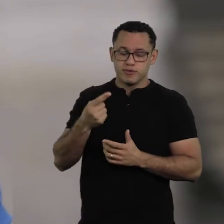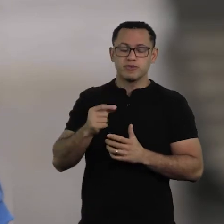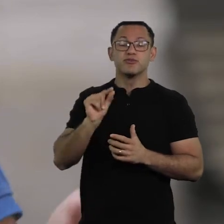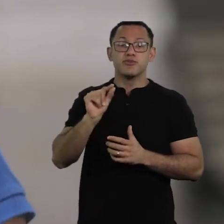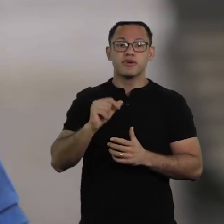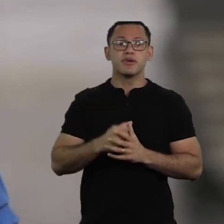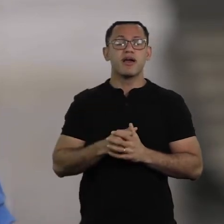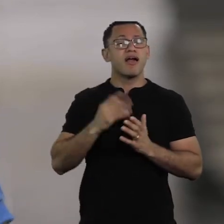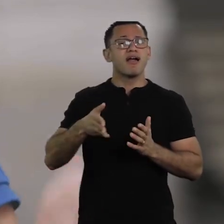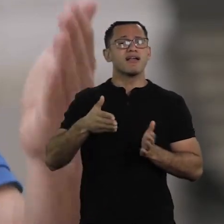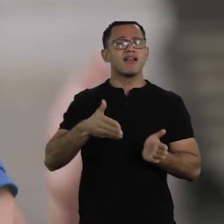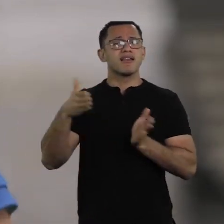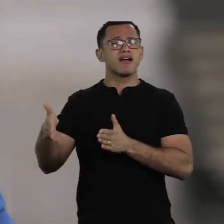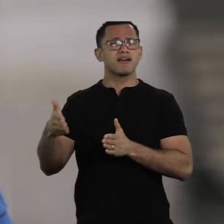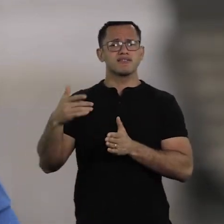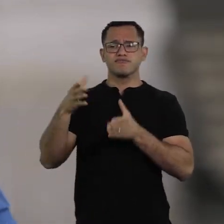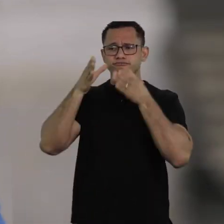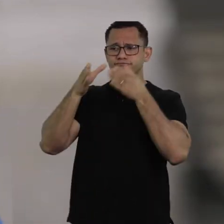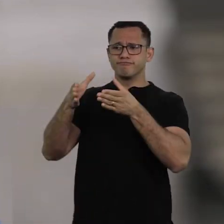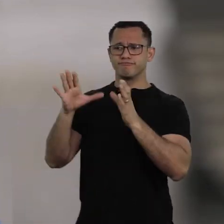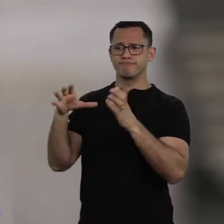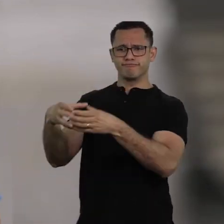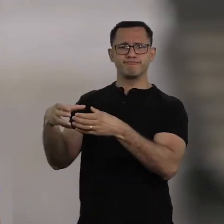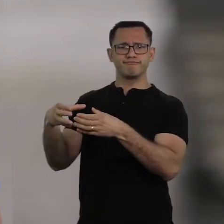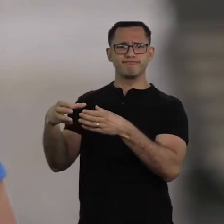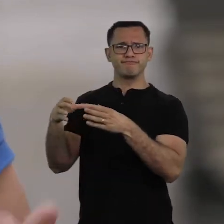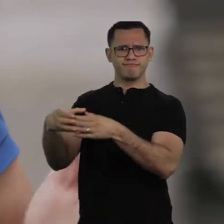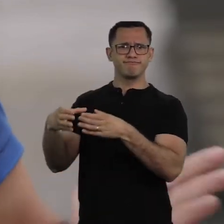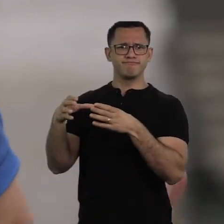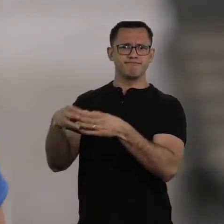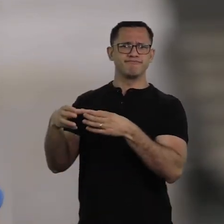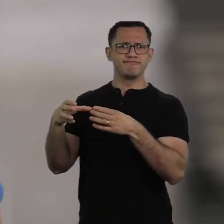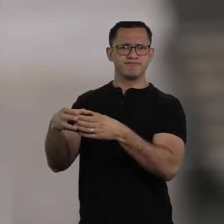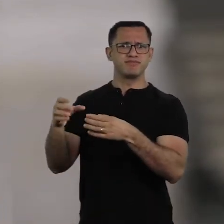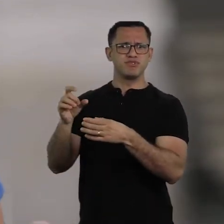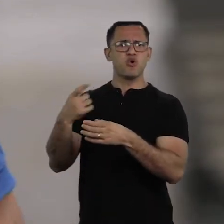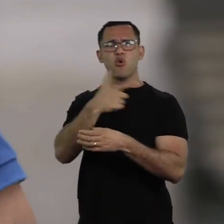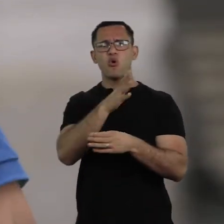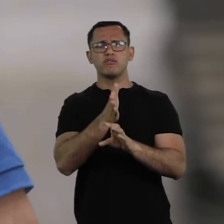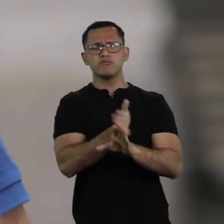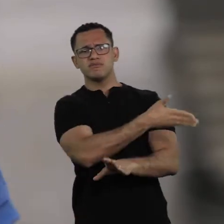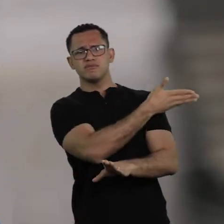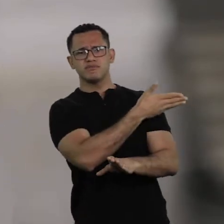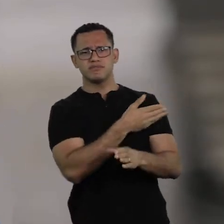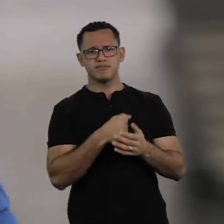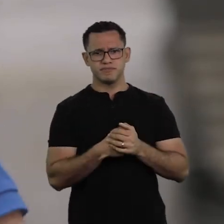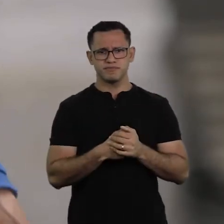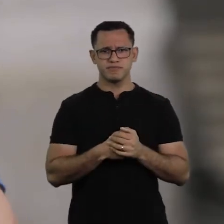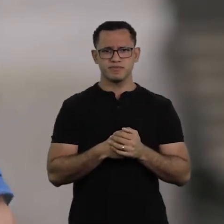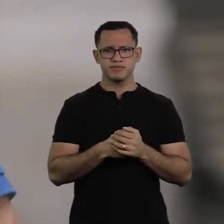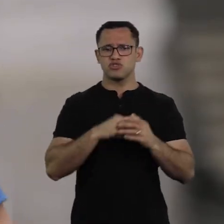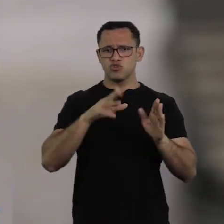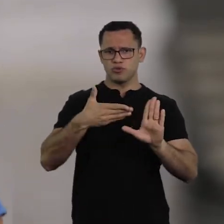It was cast aside. The racial agenda was absolutely unessential. The issue of quotas was essential, the gender agenda,